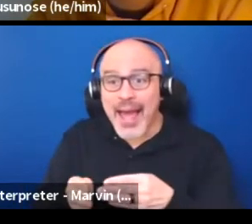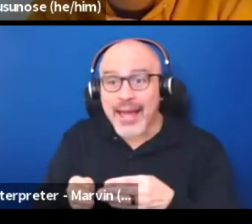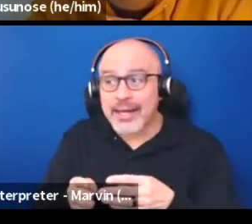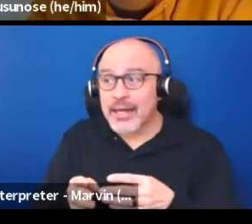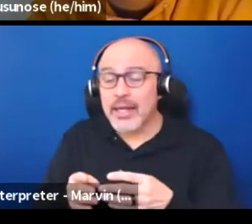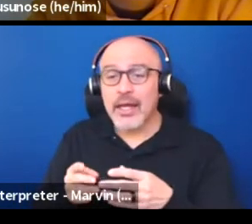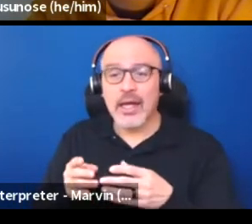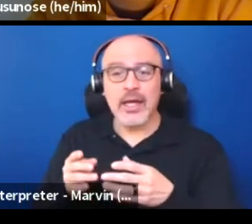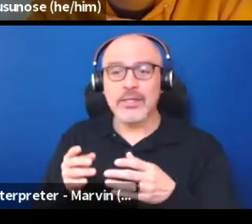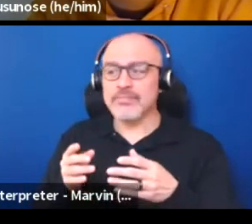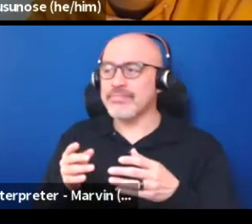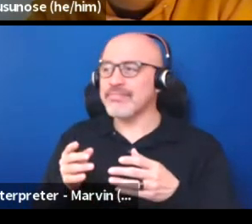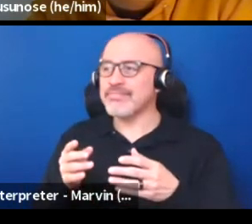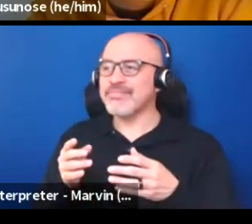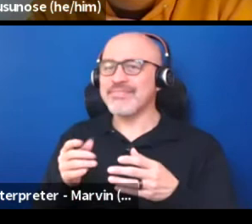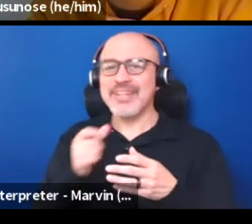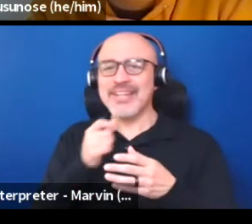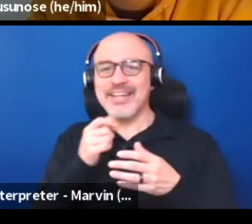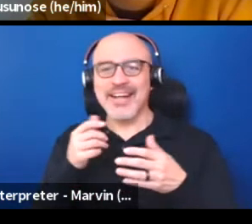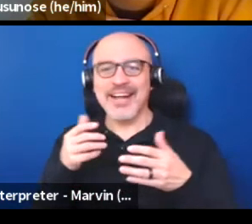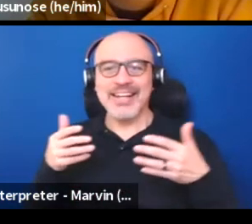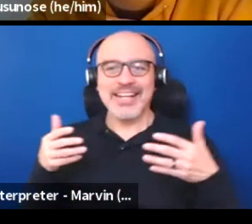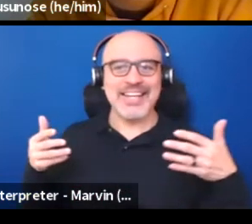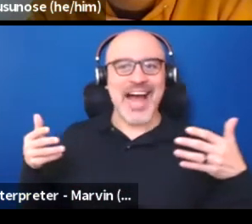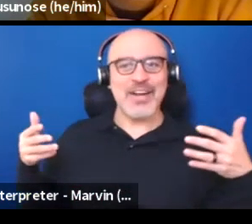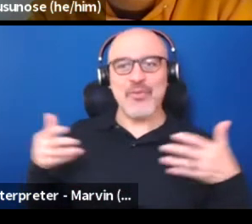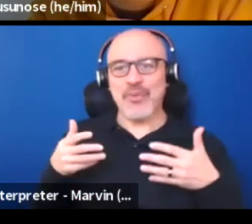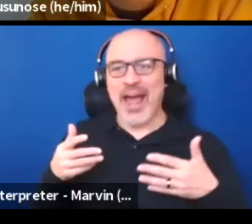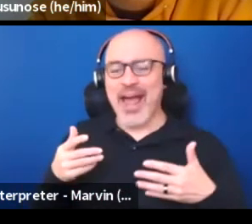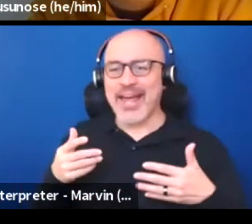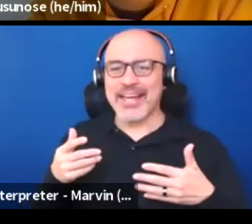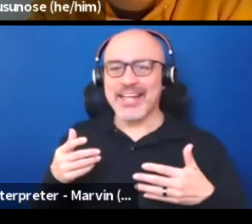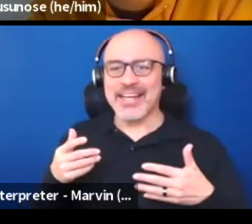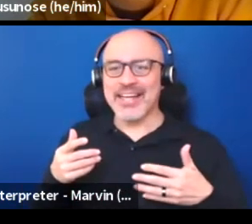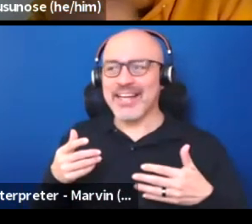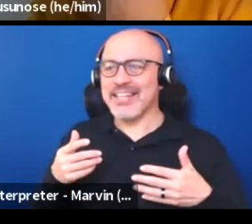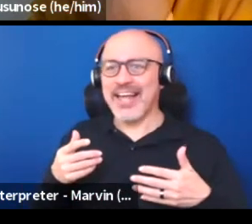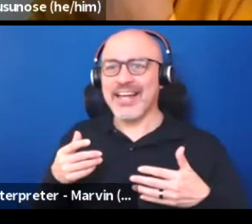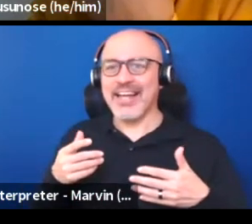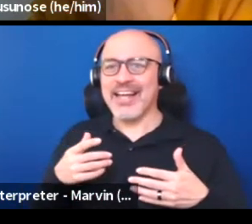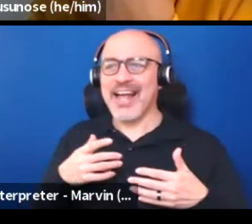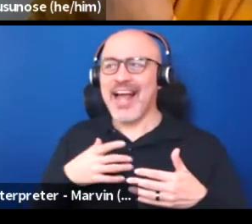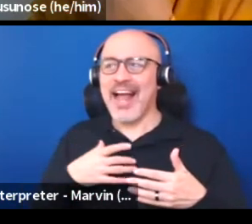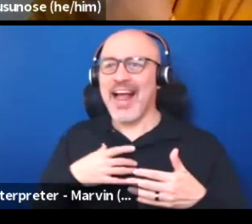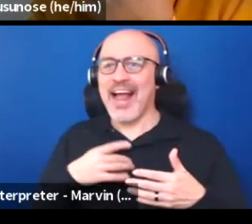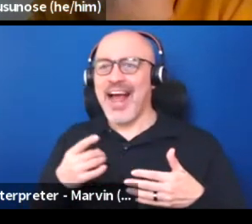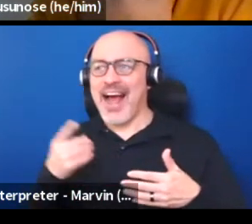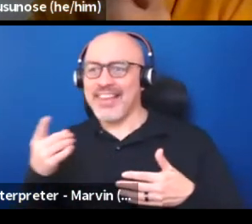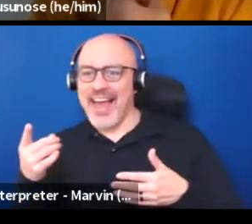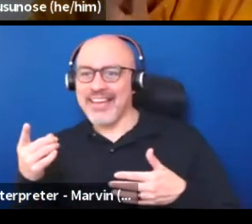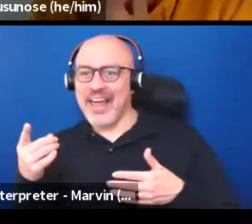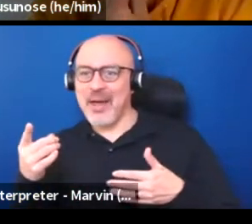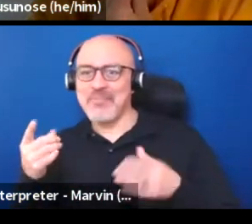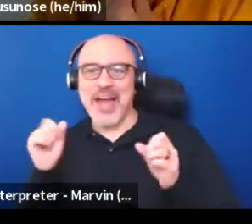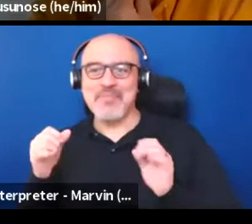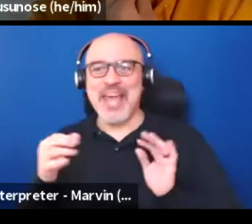like, not being afraid to tell the person that they liked that they liked them. And then being able to connect with each other